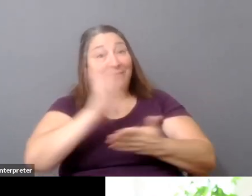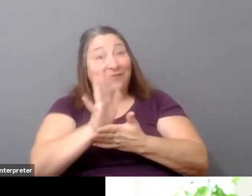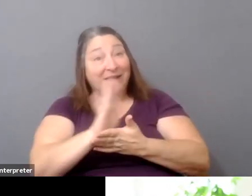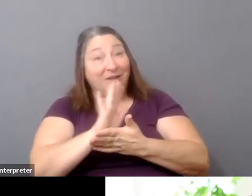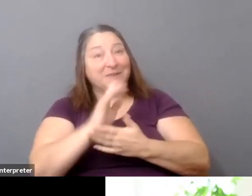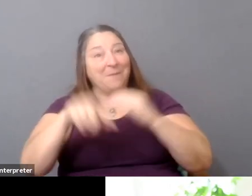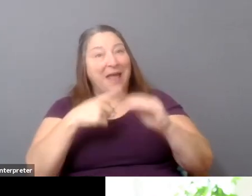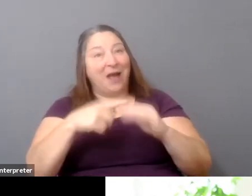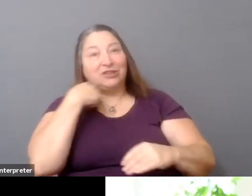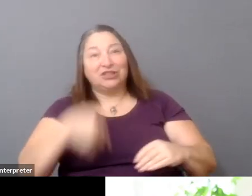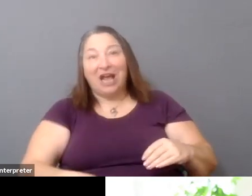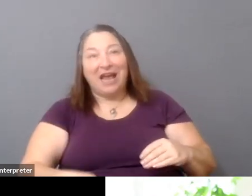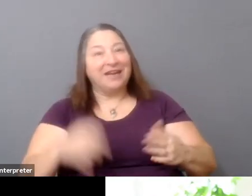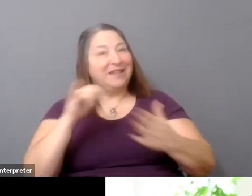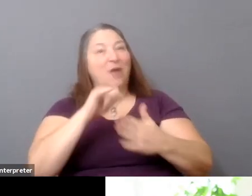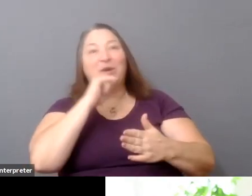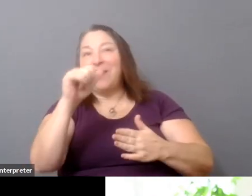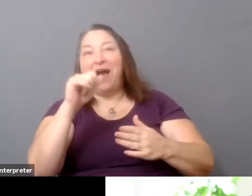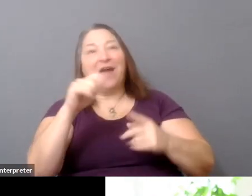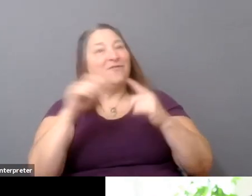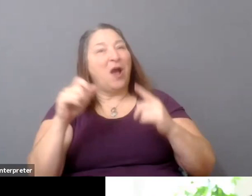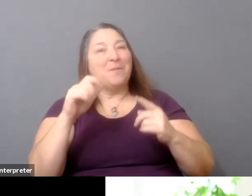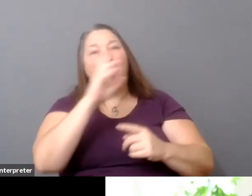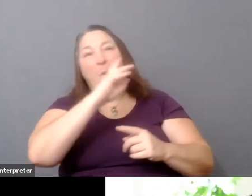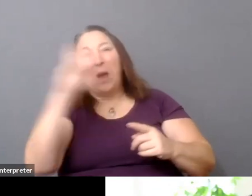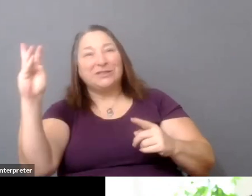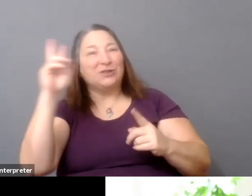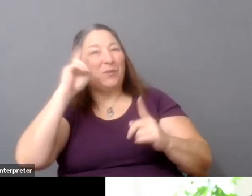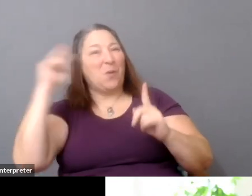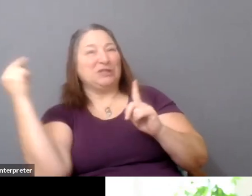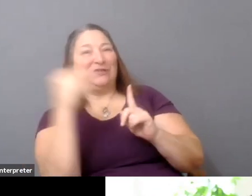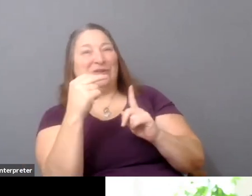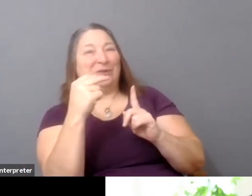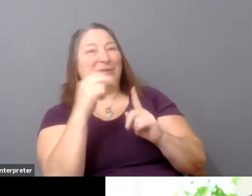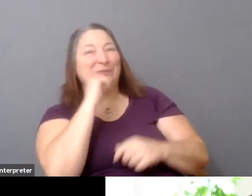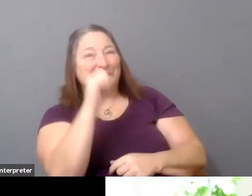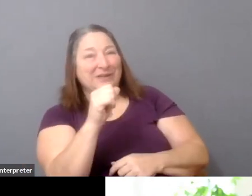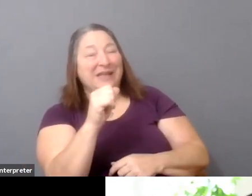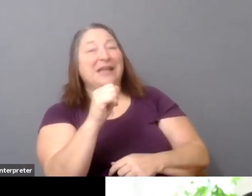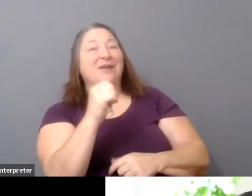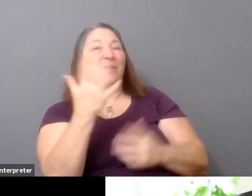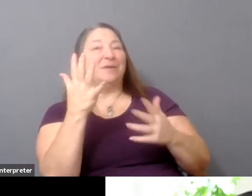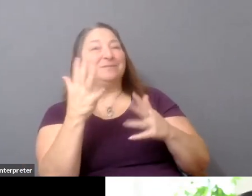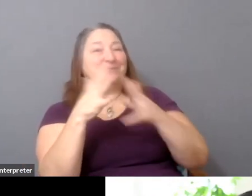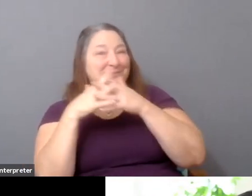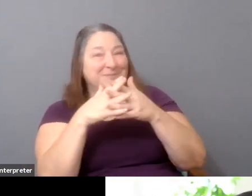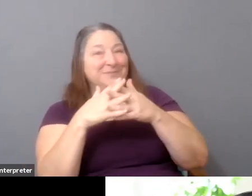by Western points of view, and I found that the only way I could do that was to distribute them.